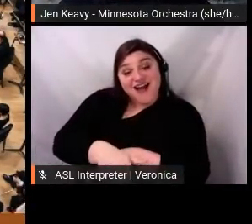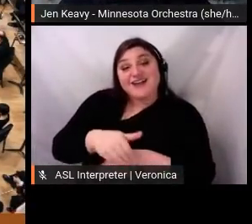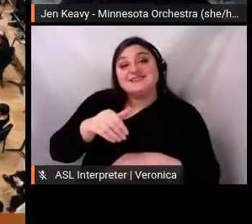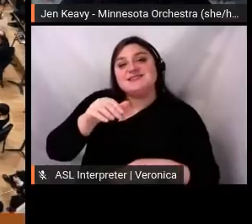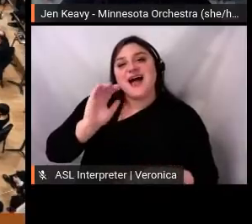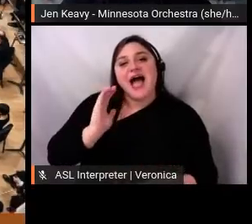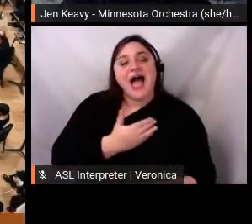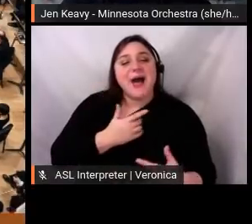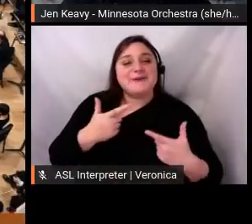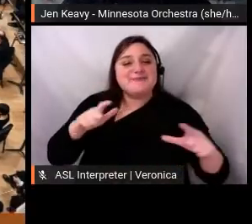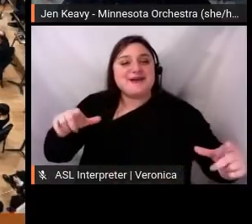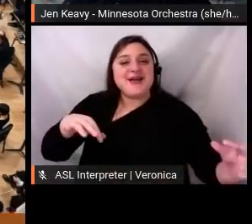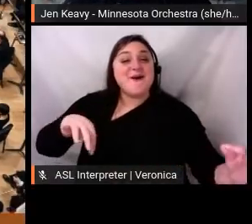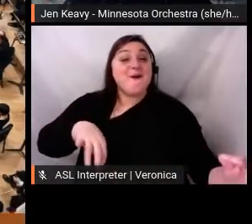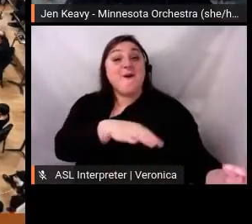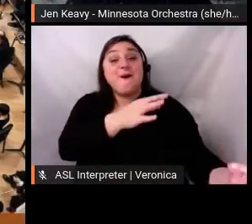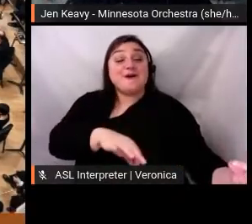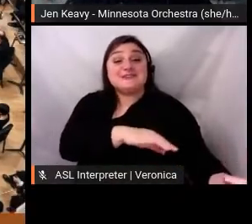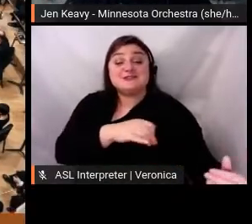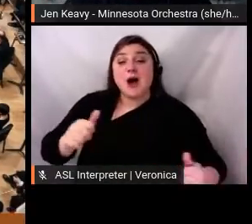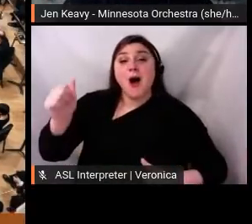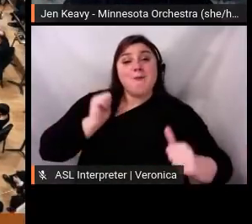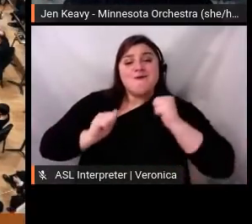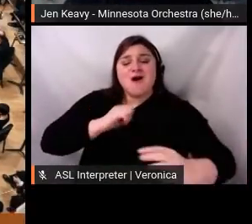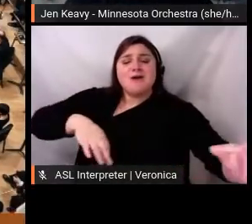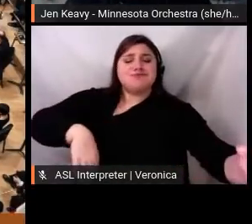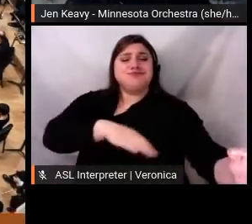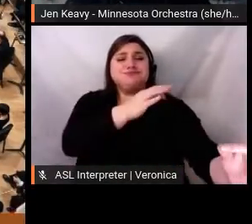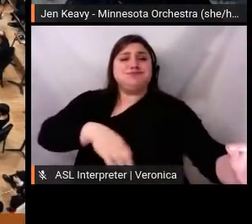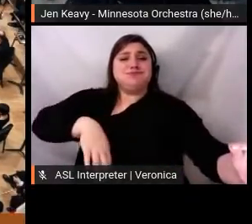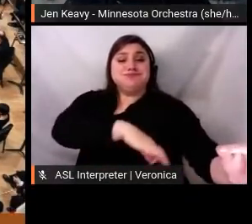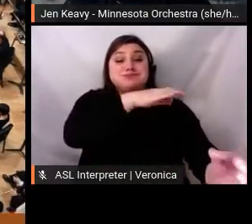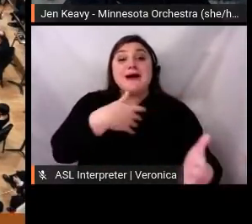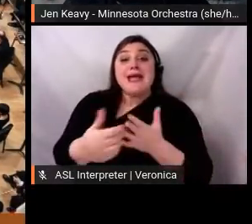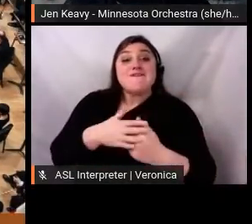performed to an empty hall and thousands of radio listeners across